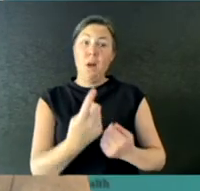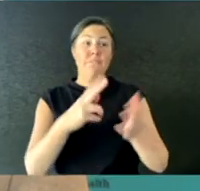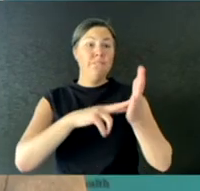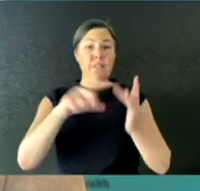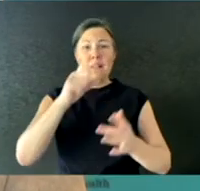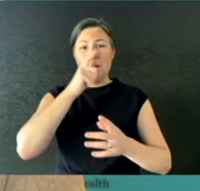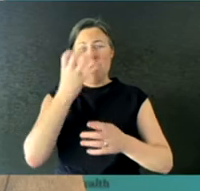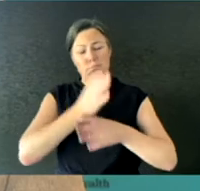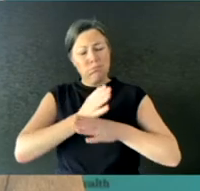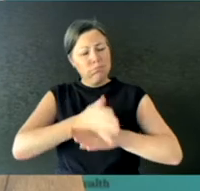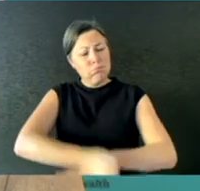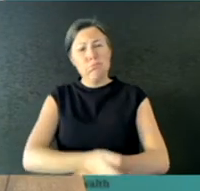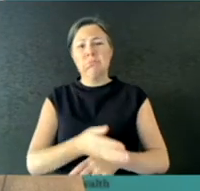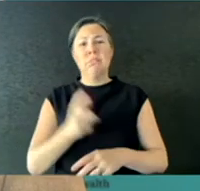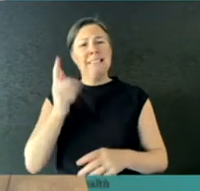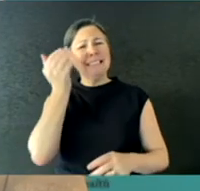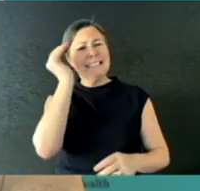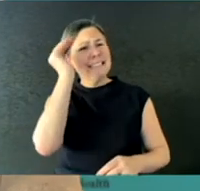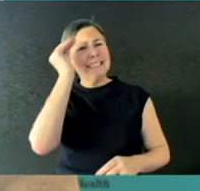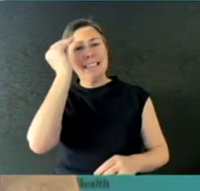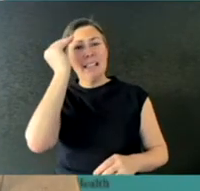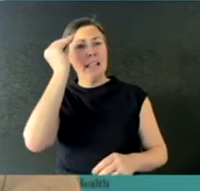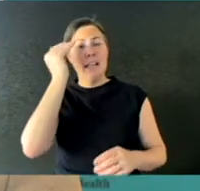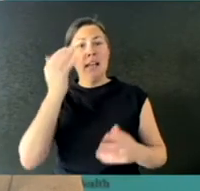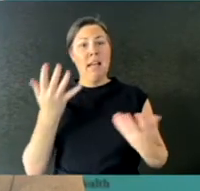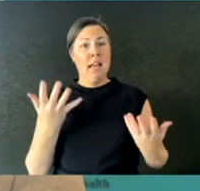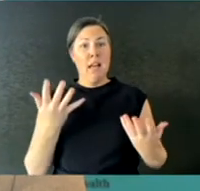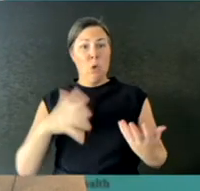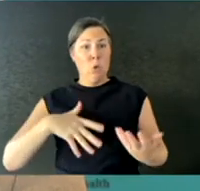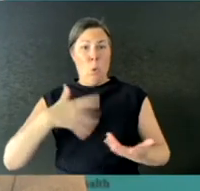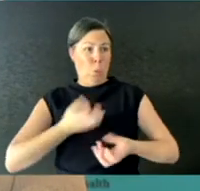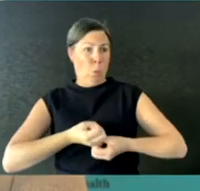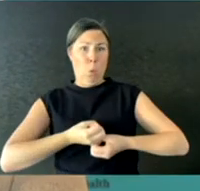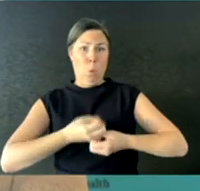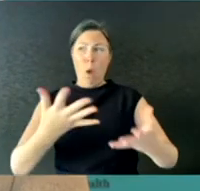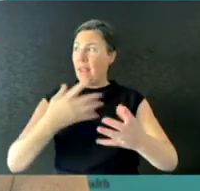effort, could easily be undone. And we don't want that to happen.